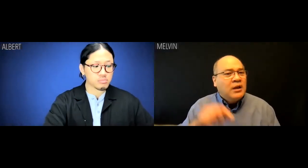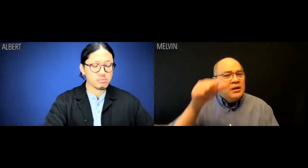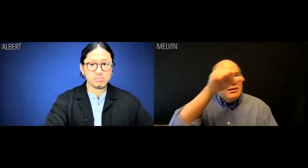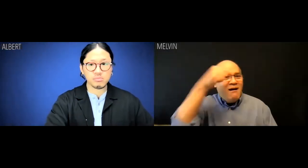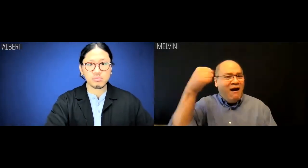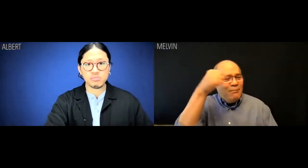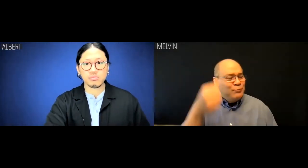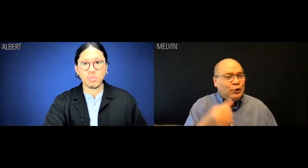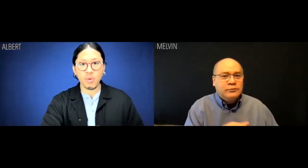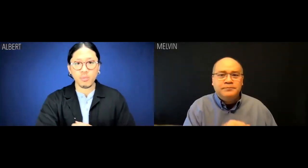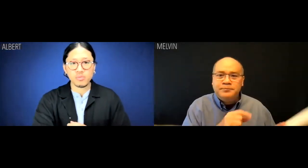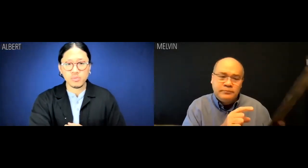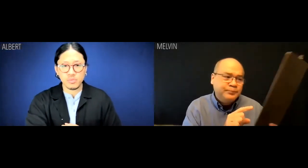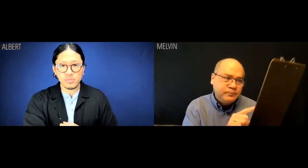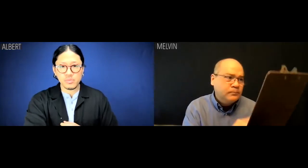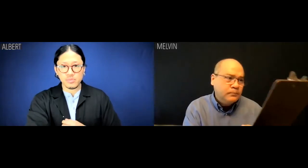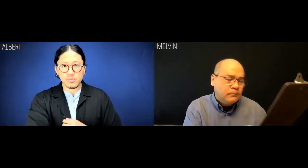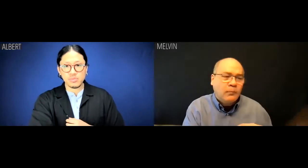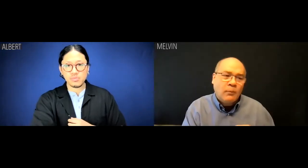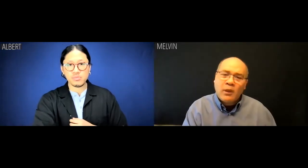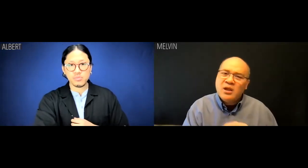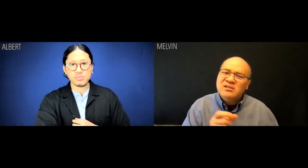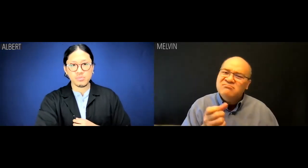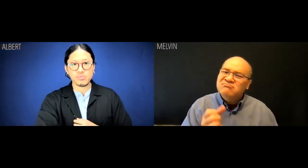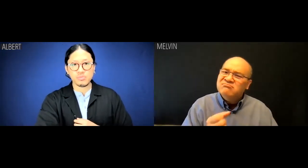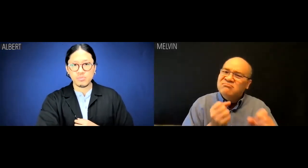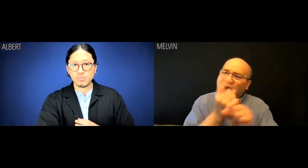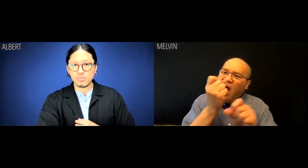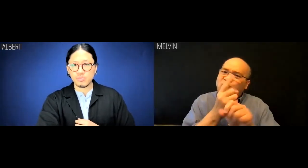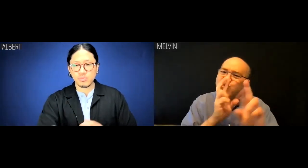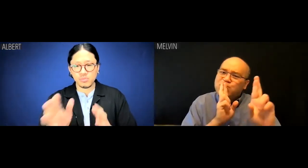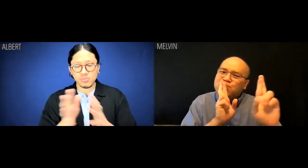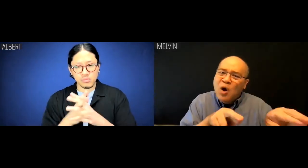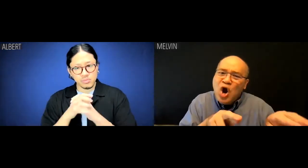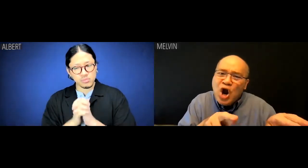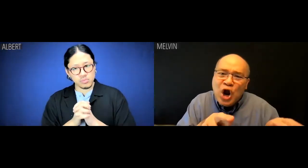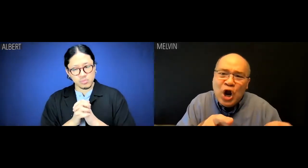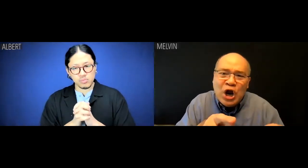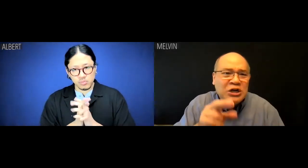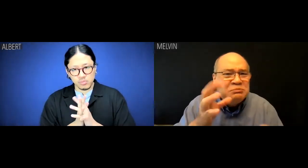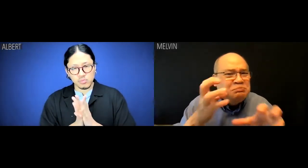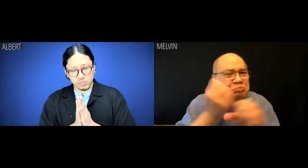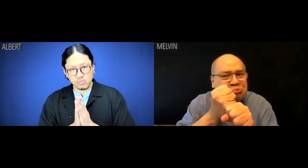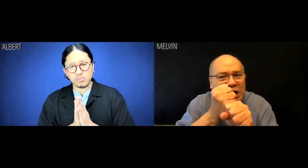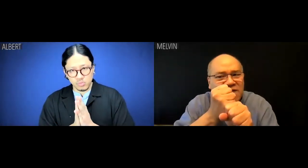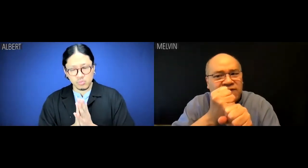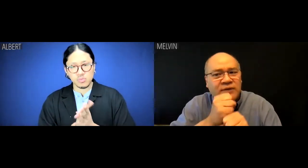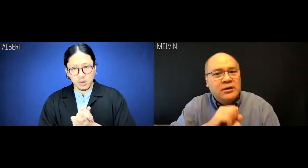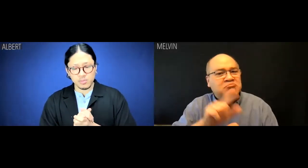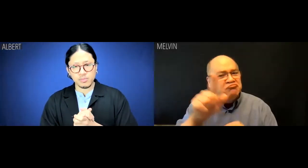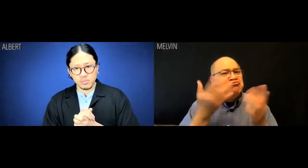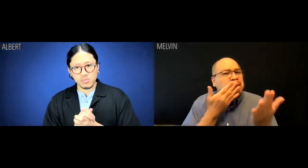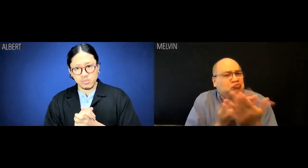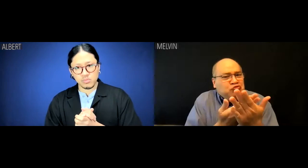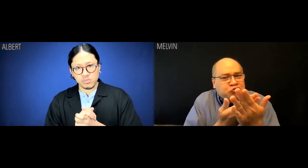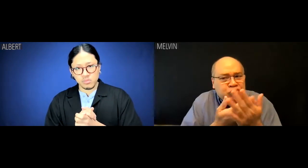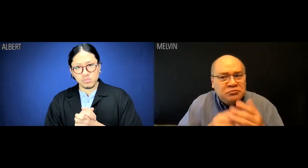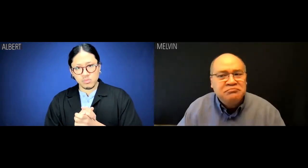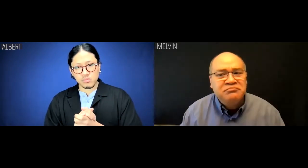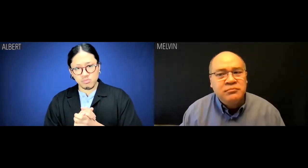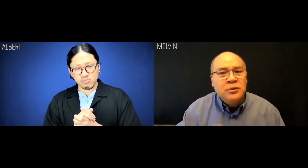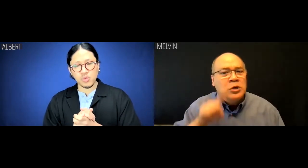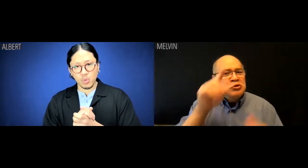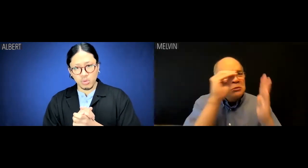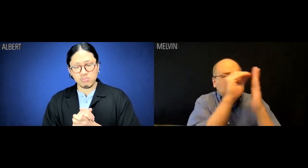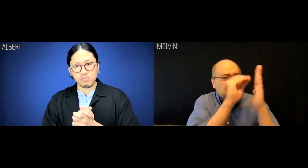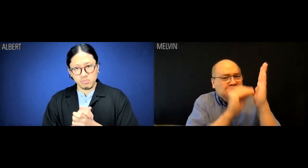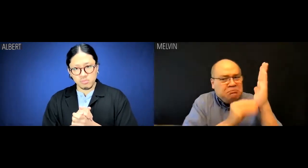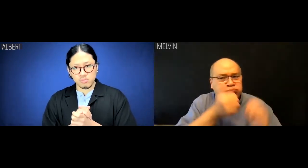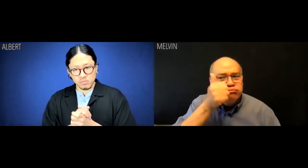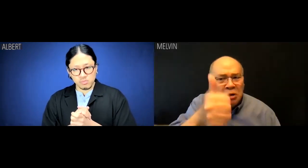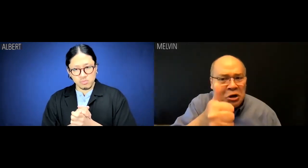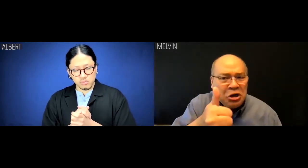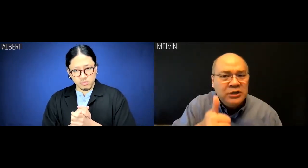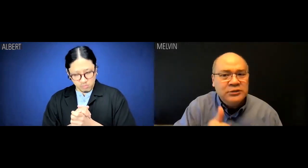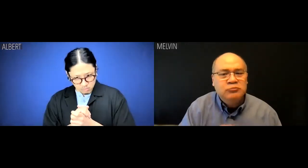Melvin: Albert, this annual review will be brief. You're doing OK.